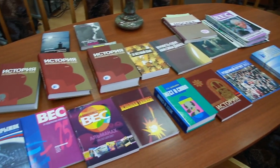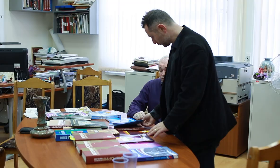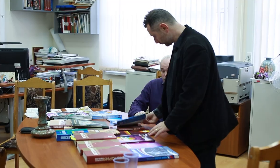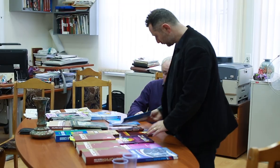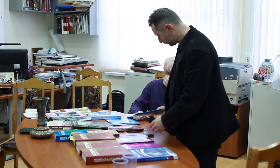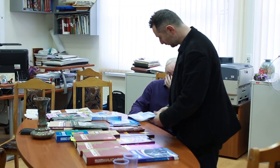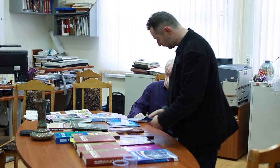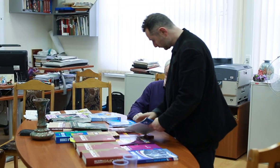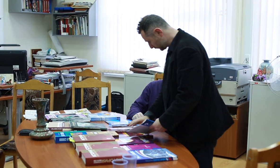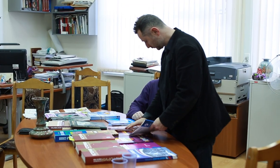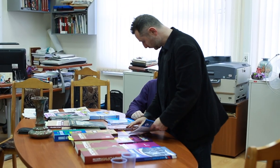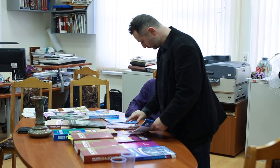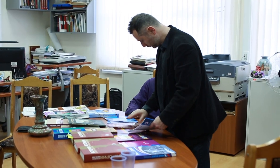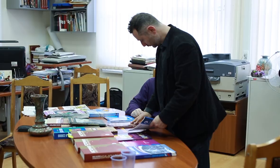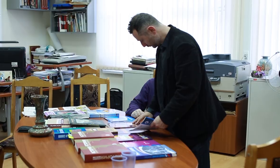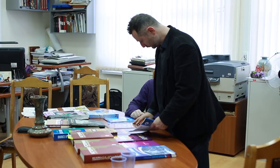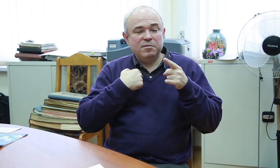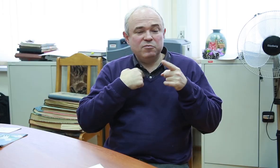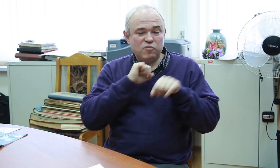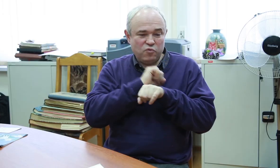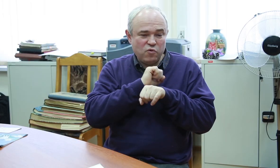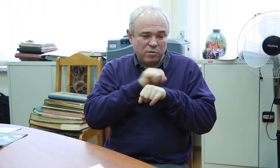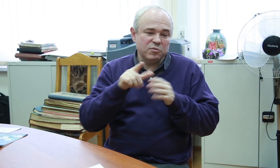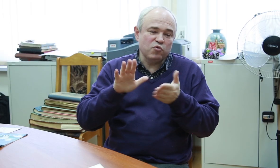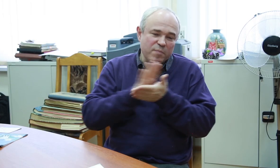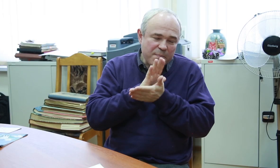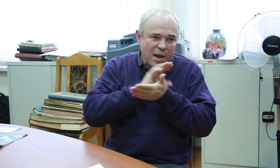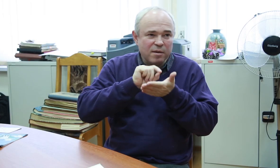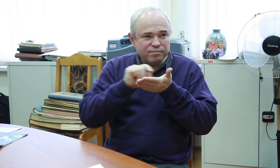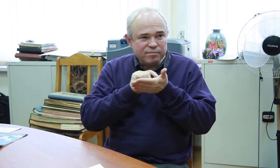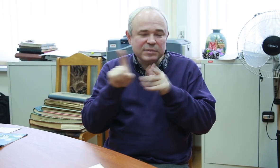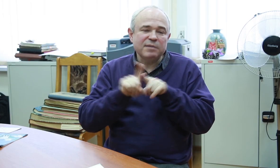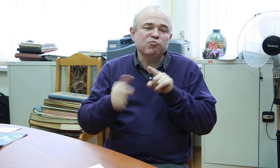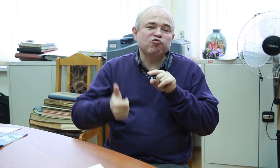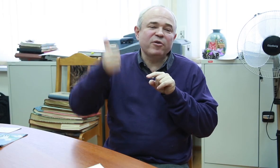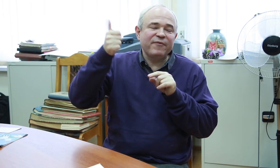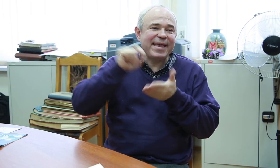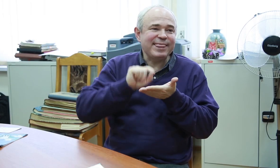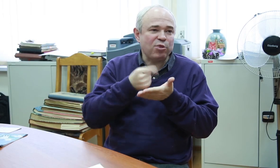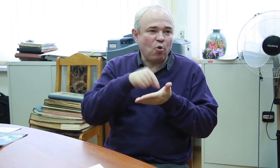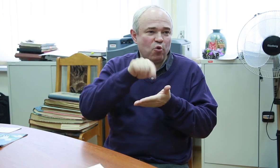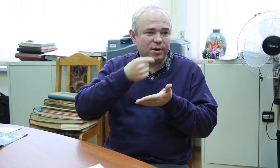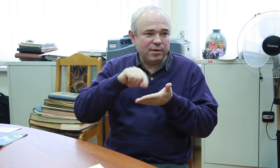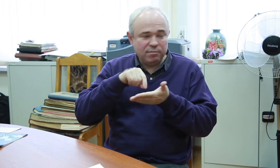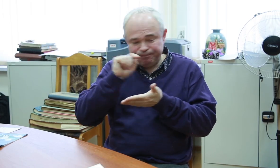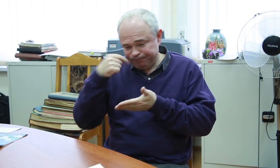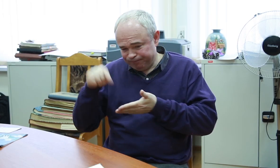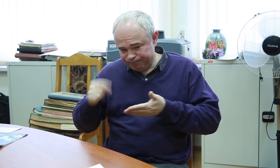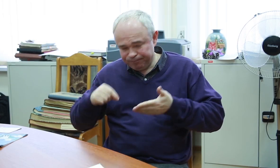them to animate. Here, you can see behind me they are doing motion-capture filming. They film